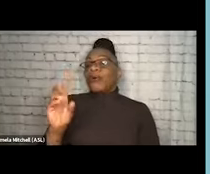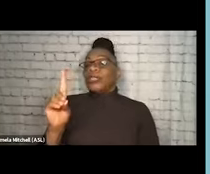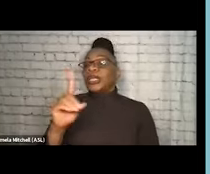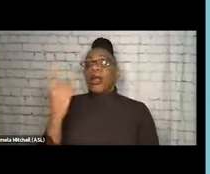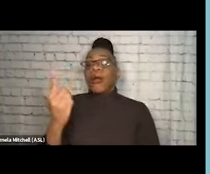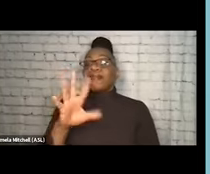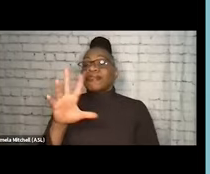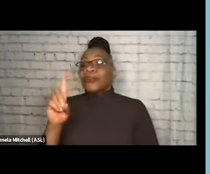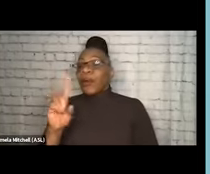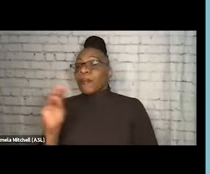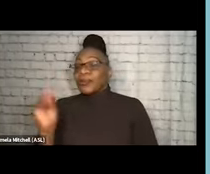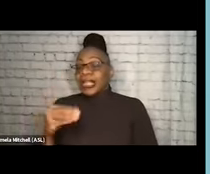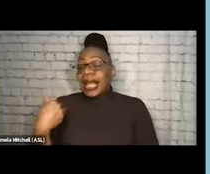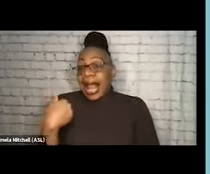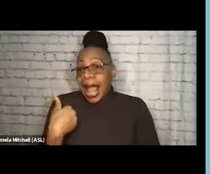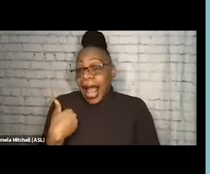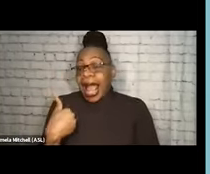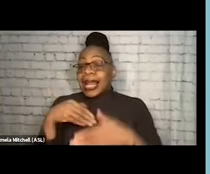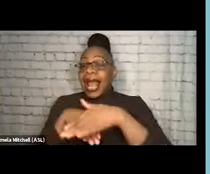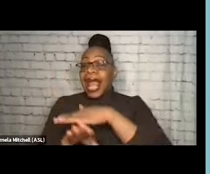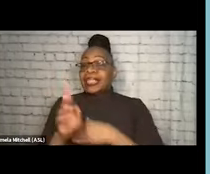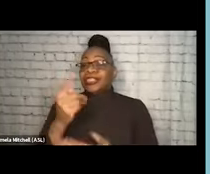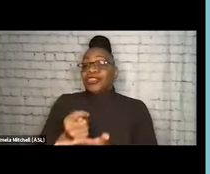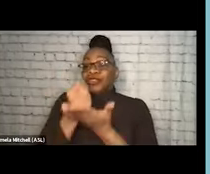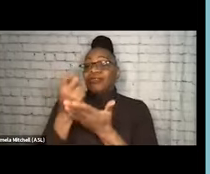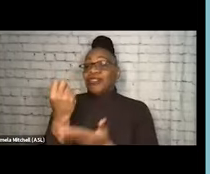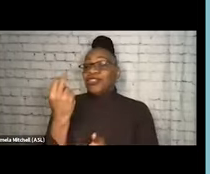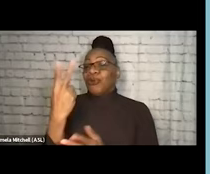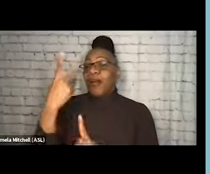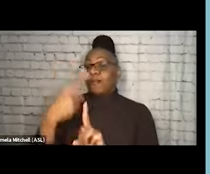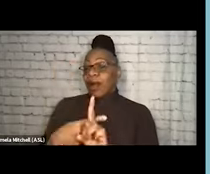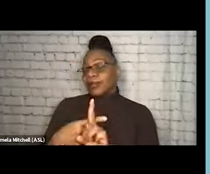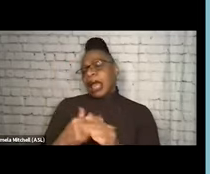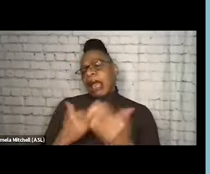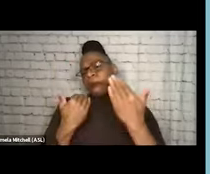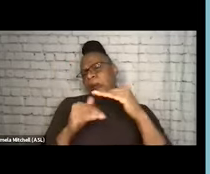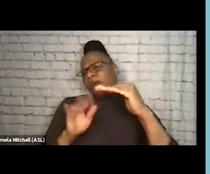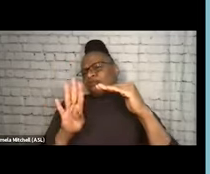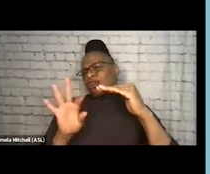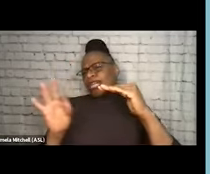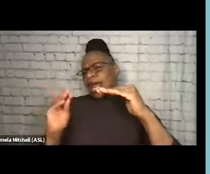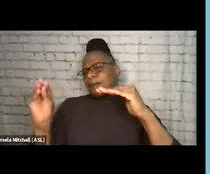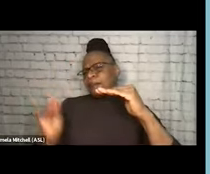in the 12 months prior. That means 49% of people struggling